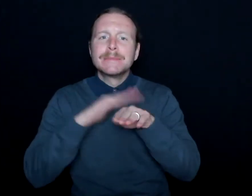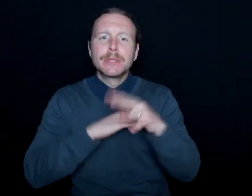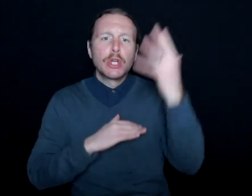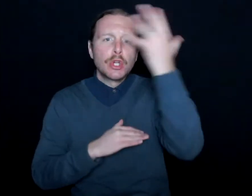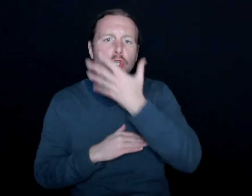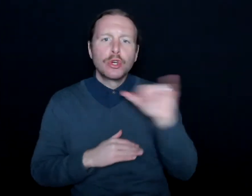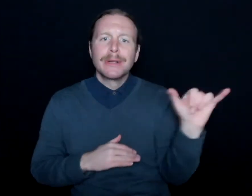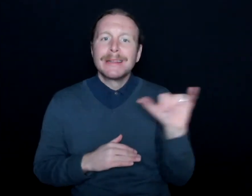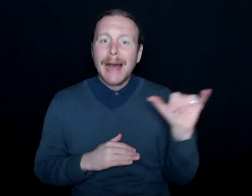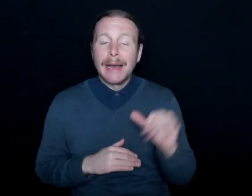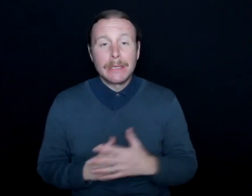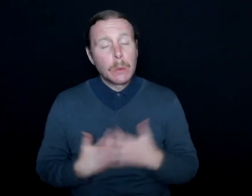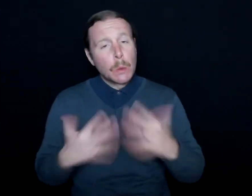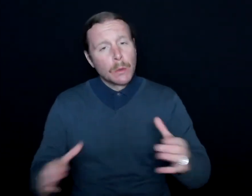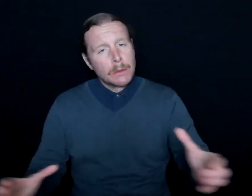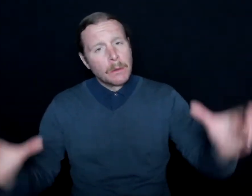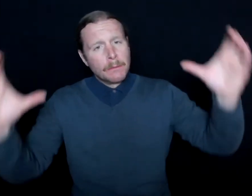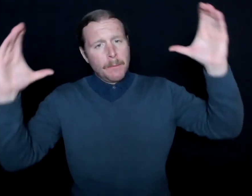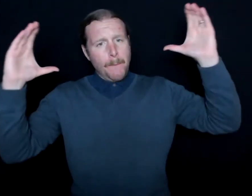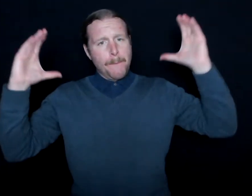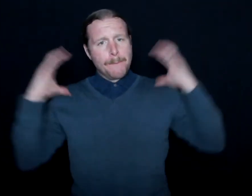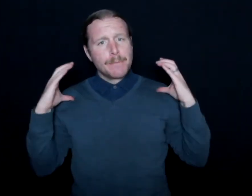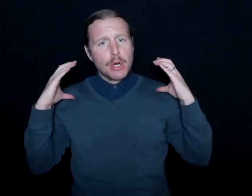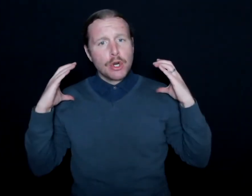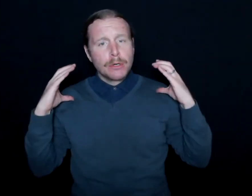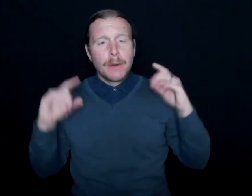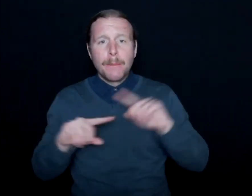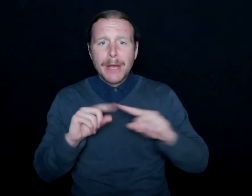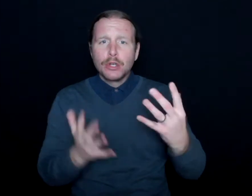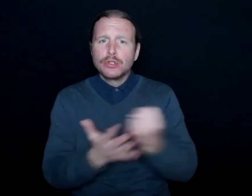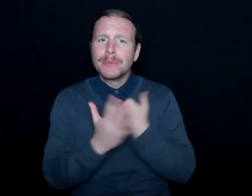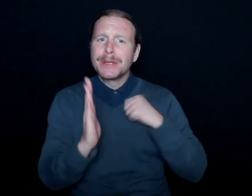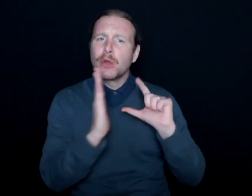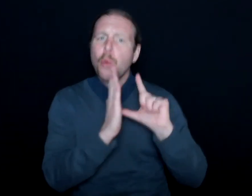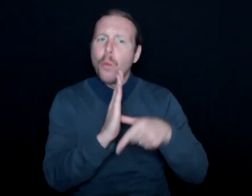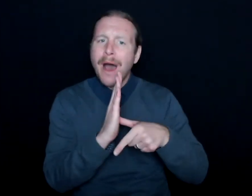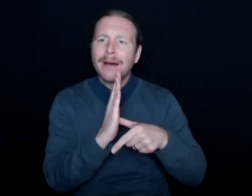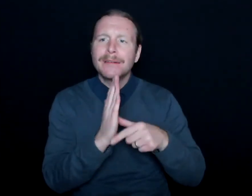And it was a heavy burden for me. So it took me a while to get comfortable in that.